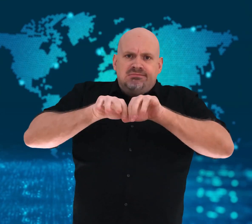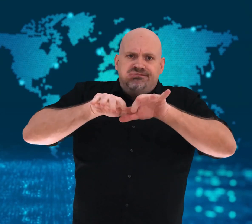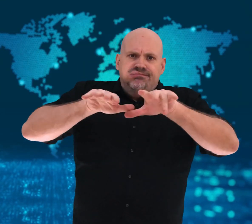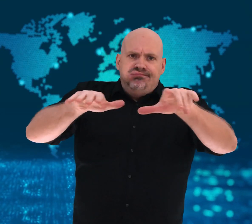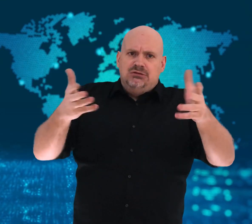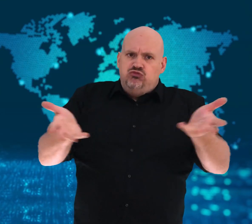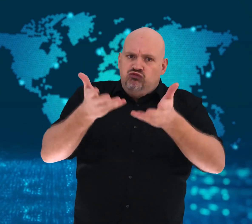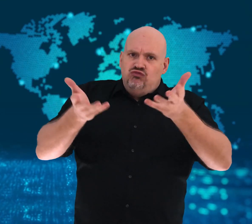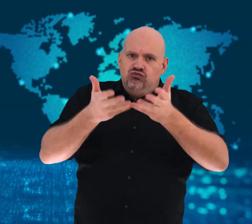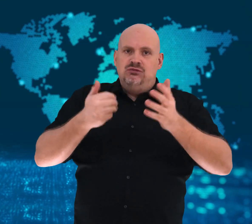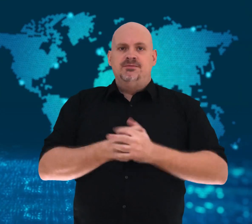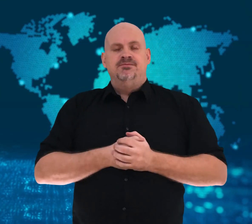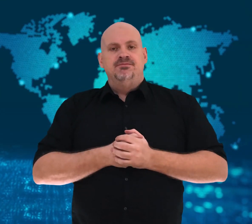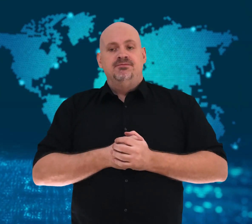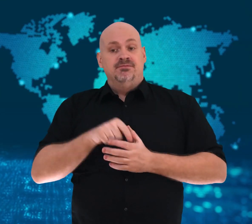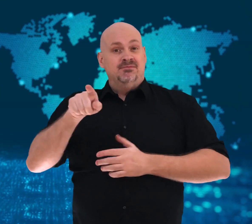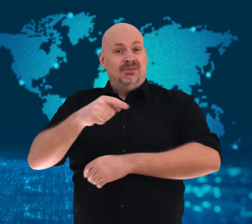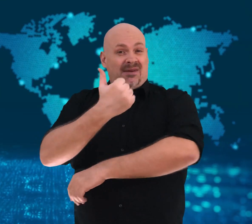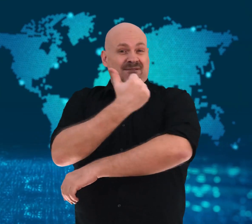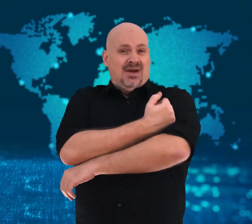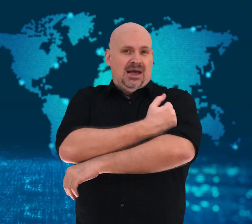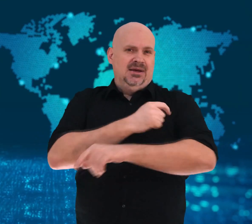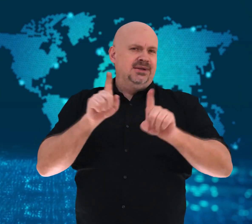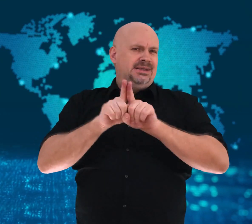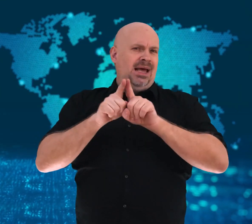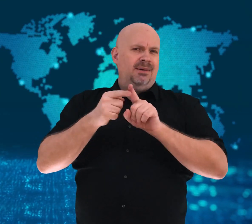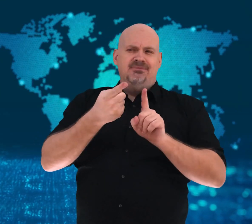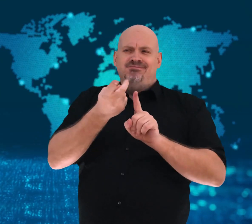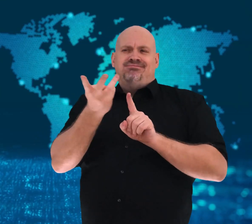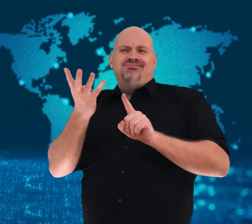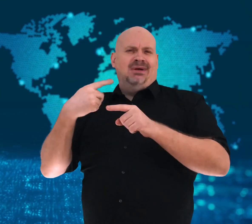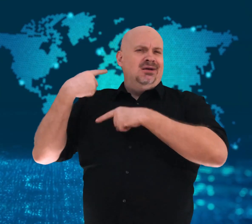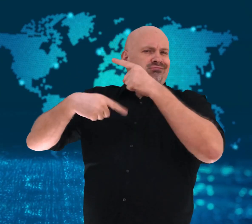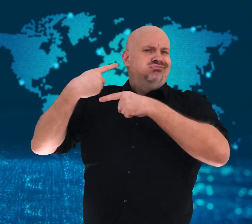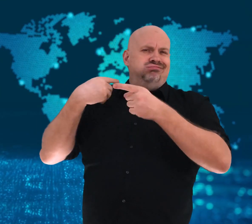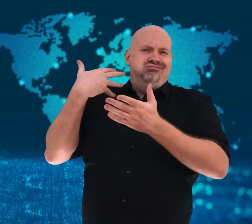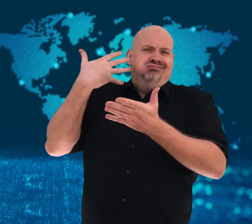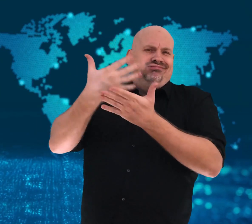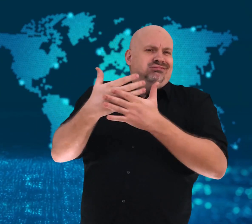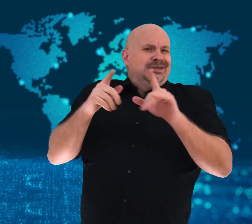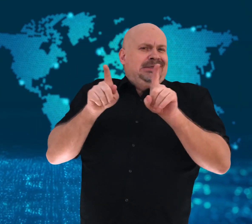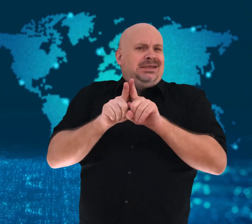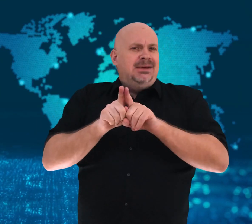This new vaccine is considered “conventional”,